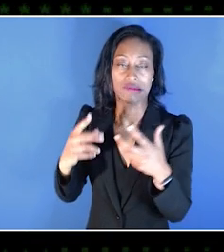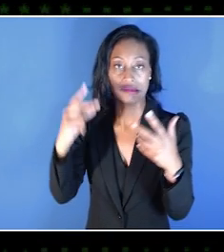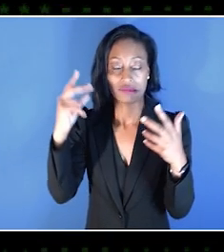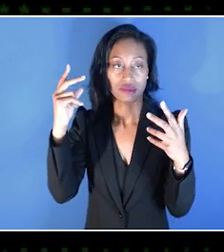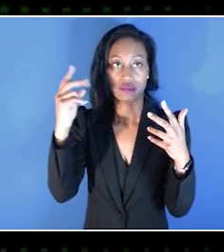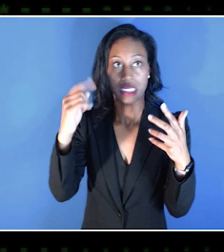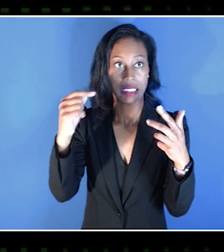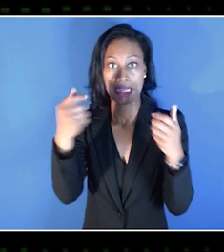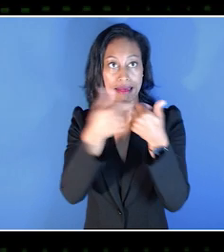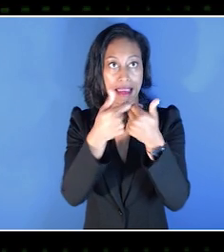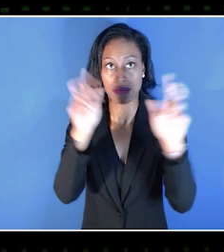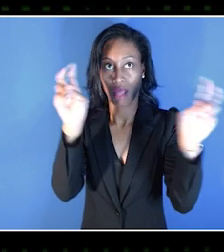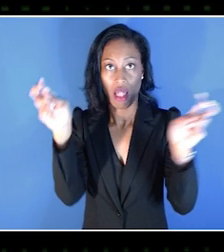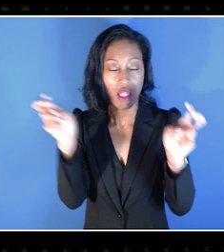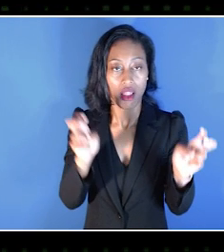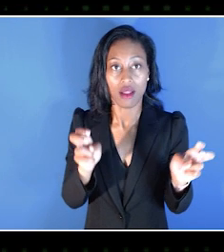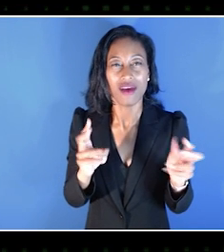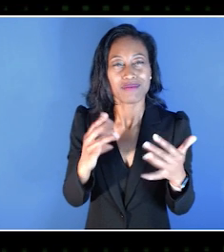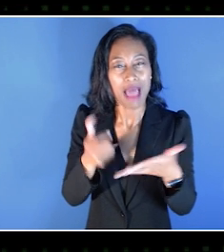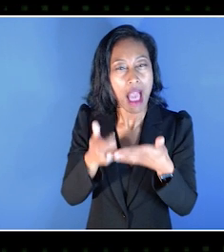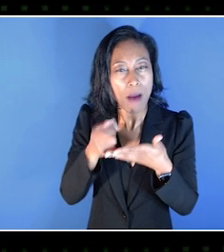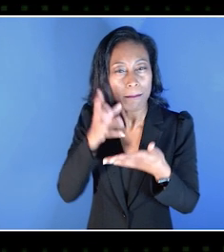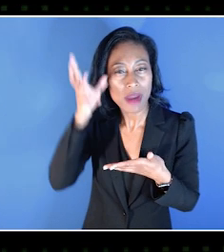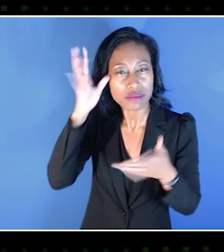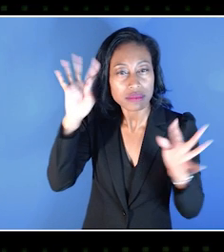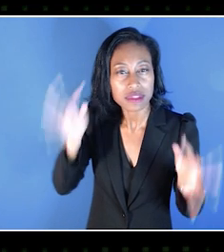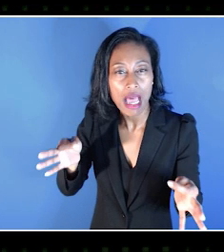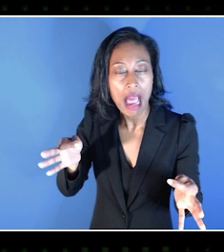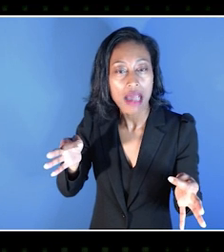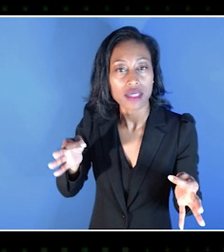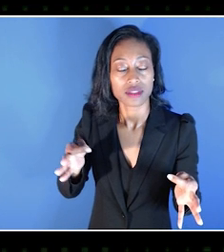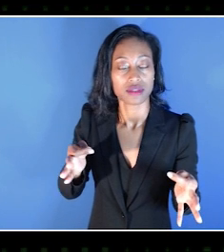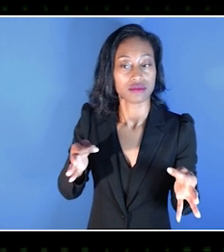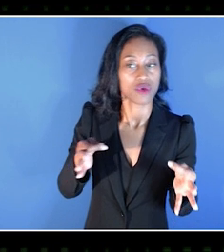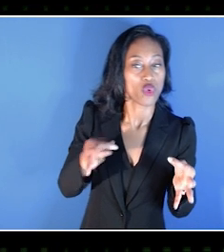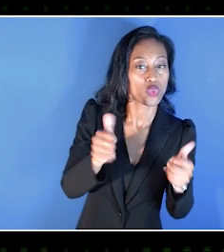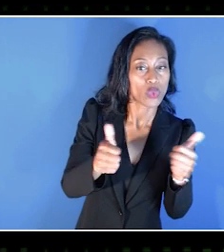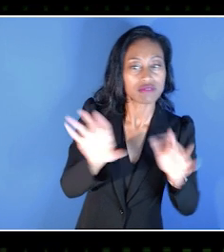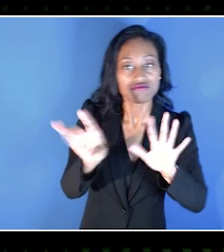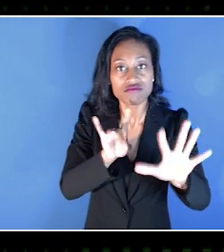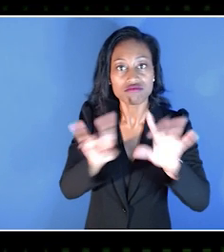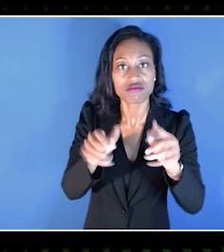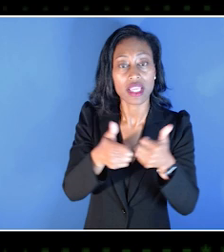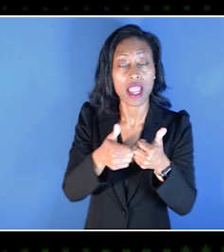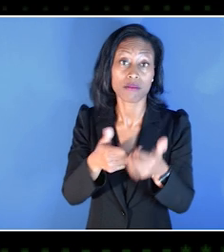And so helping parents and guardians make those decisions one at a time, in a very clear way, is really helpful.